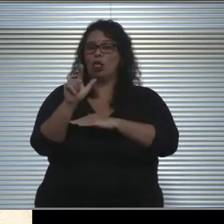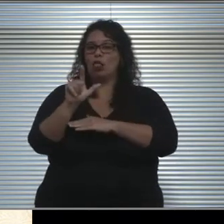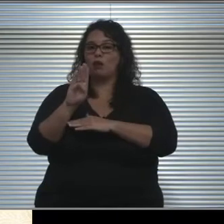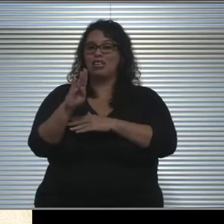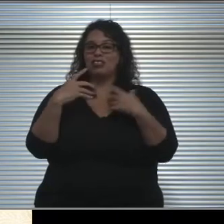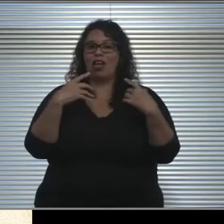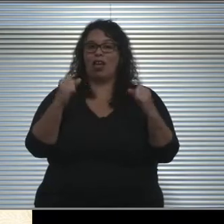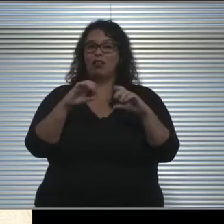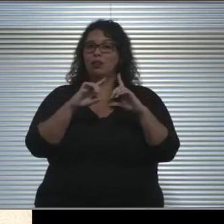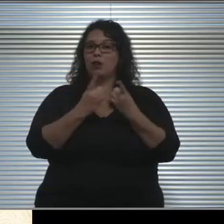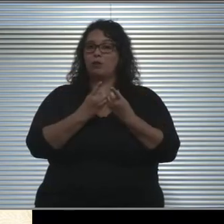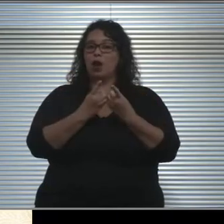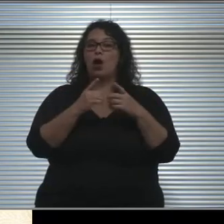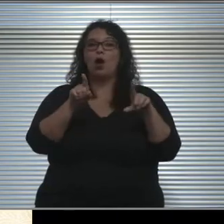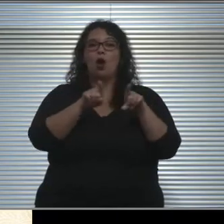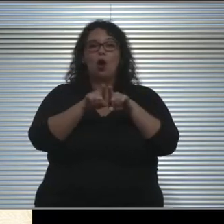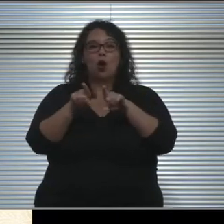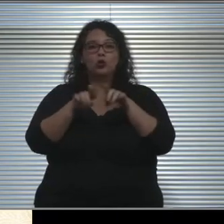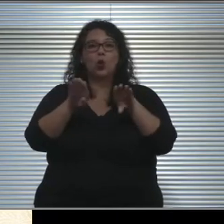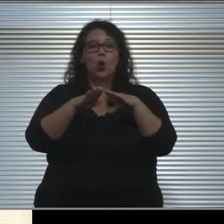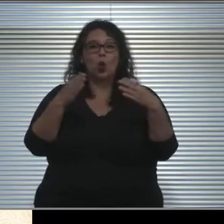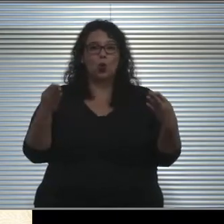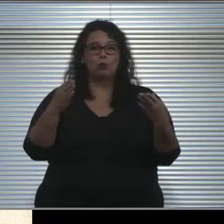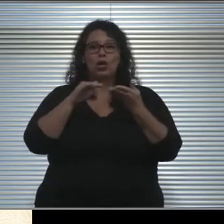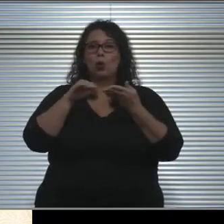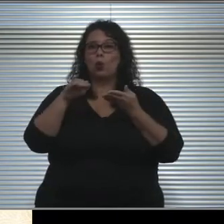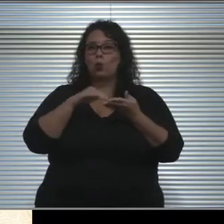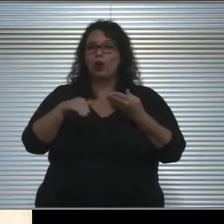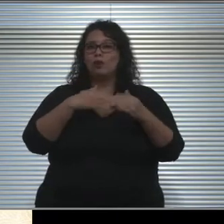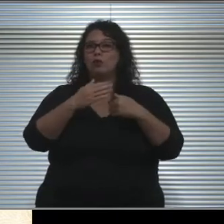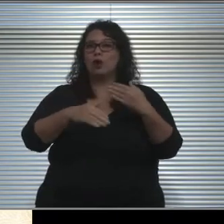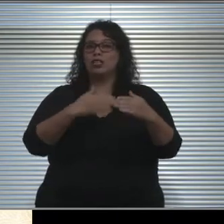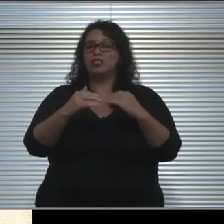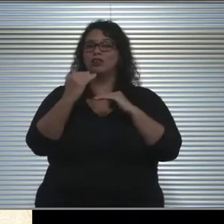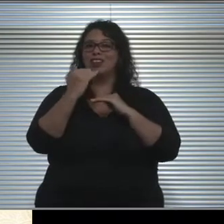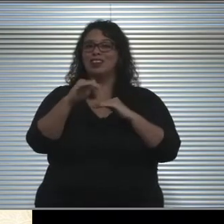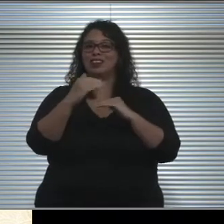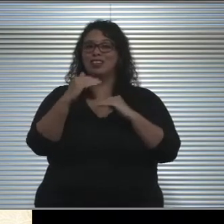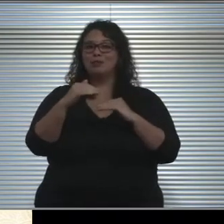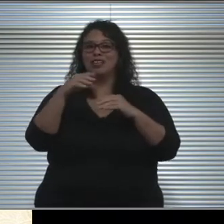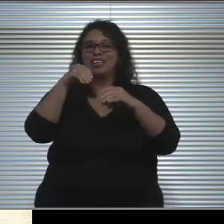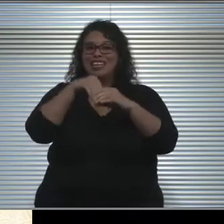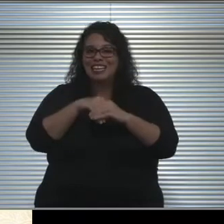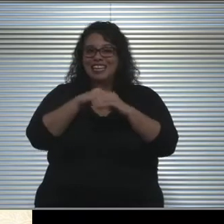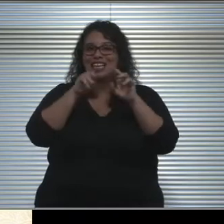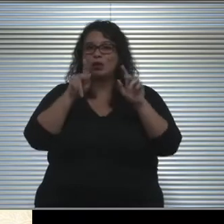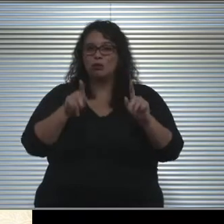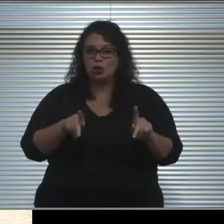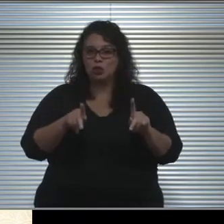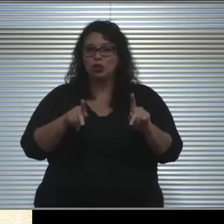has also opened a waiver process for limited in-person instruction for TK-2.